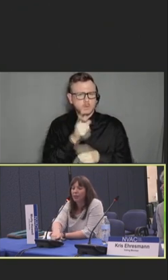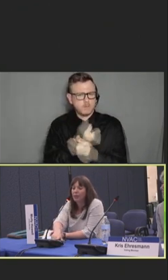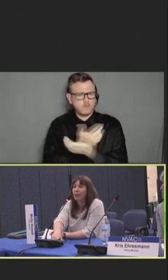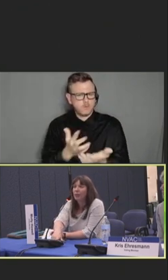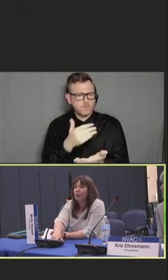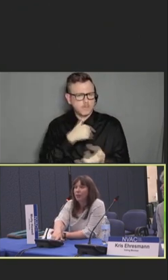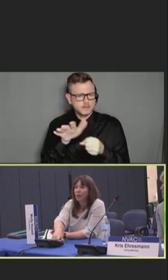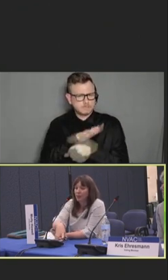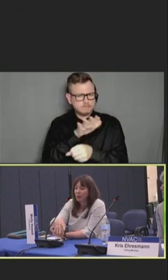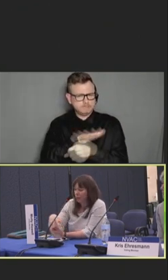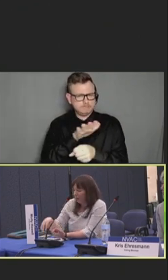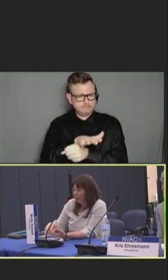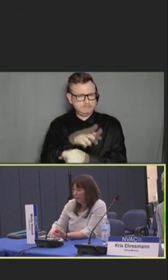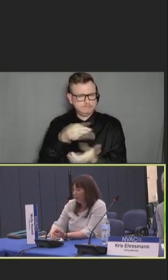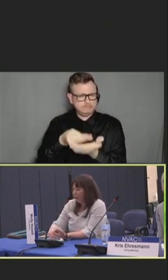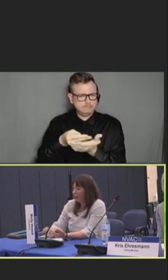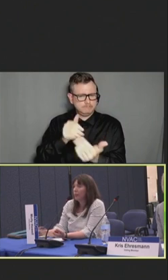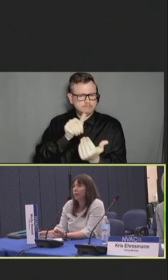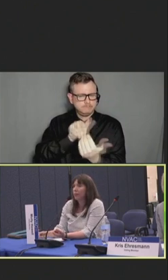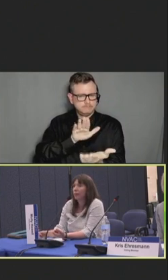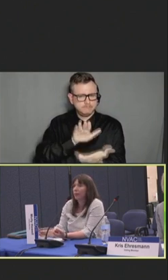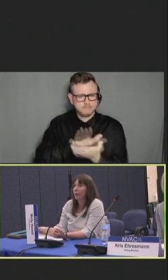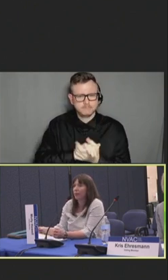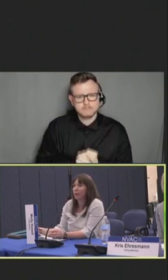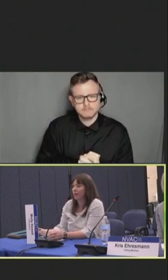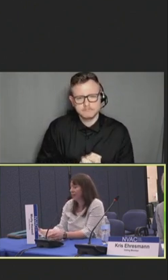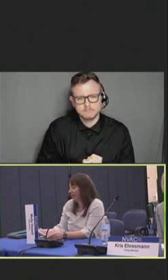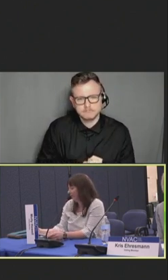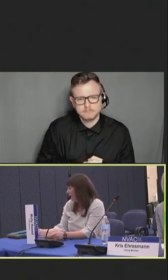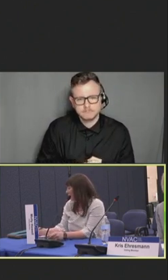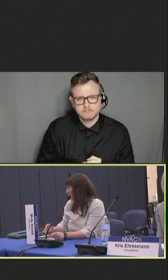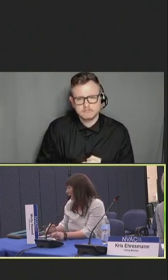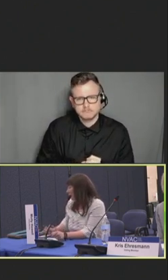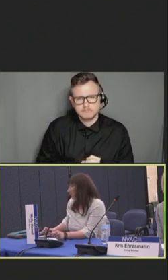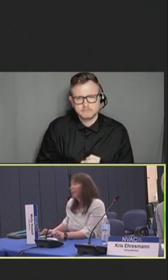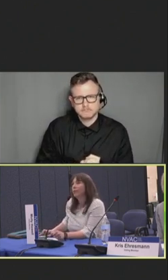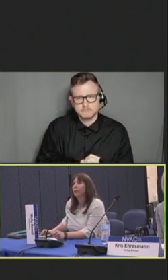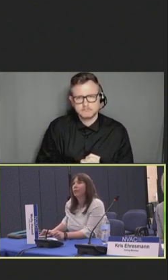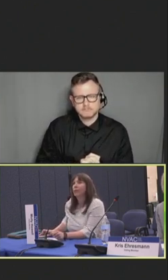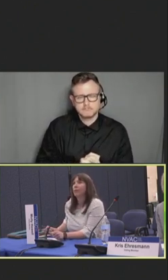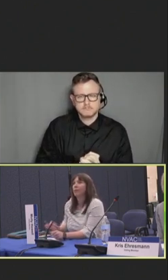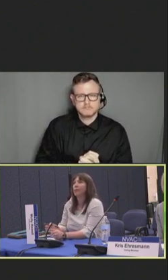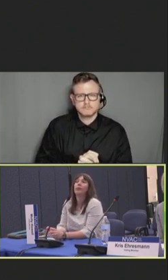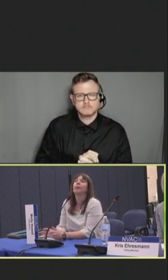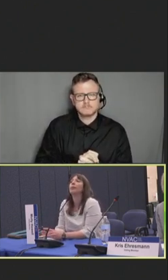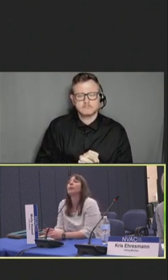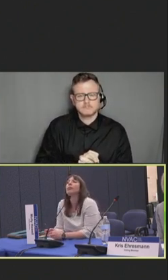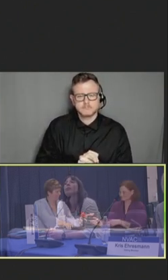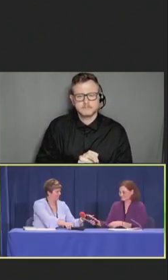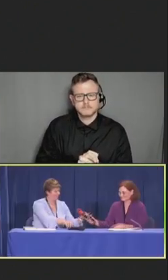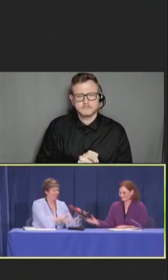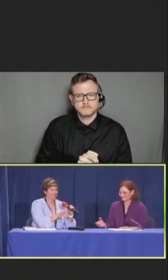Kristina Martin: Yeah, this is one.